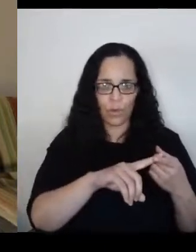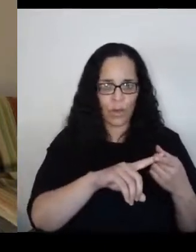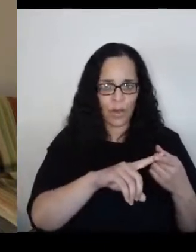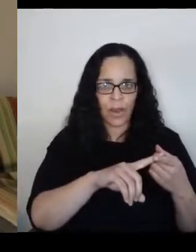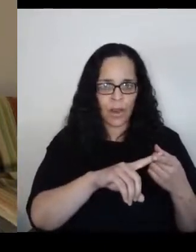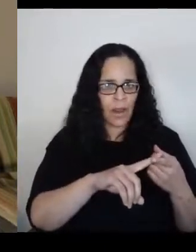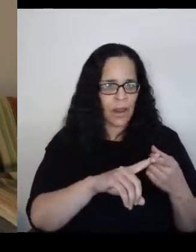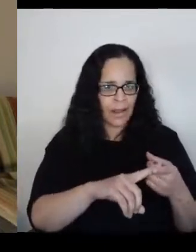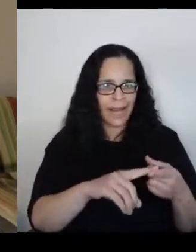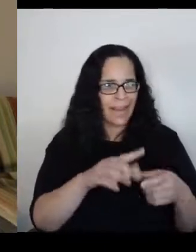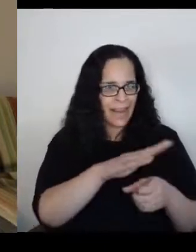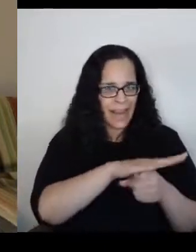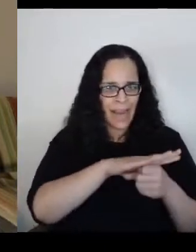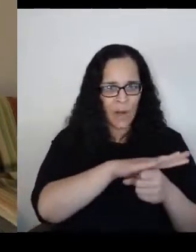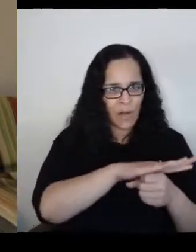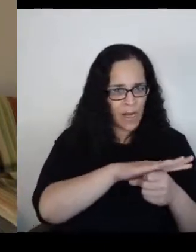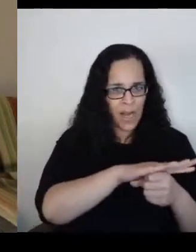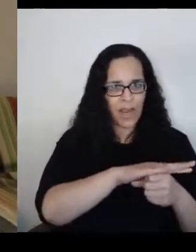detention camp called Gurs.